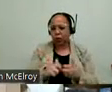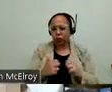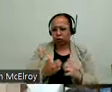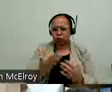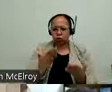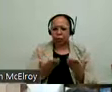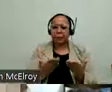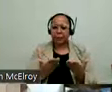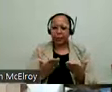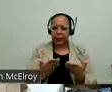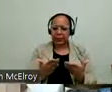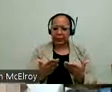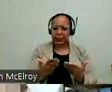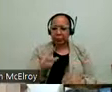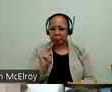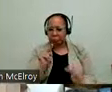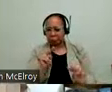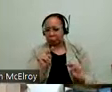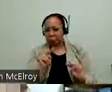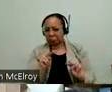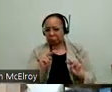Another issue that you might be watching for is our accessible